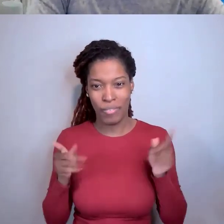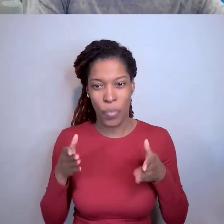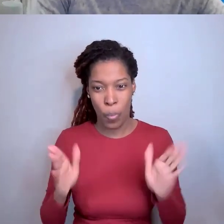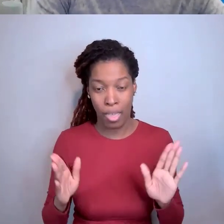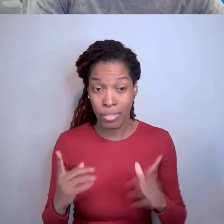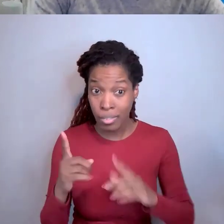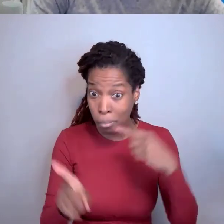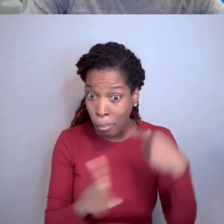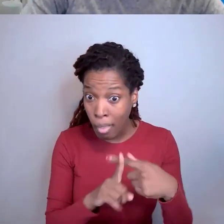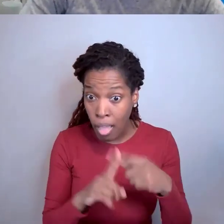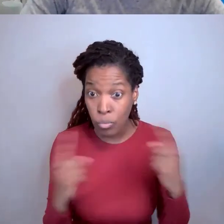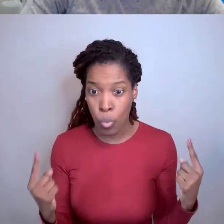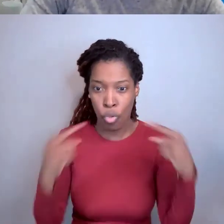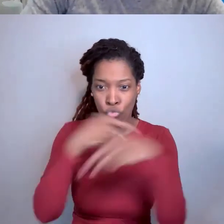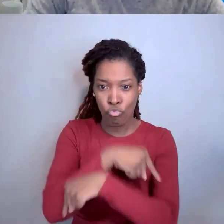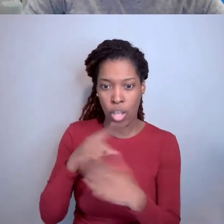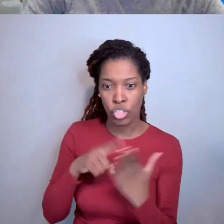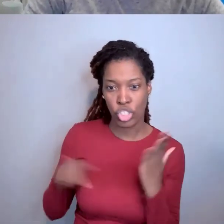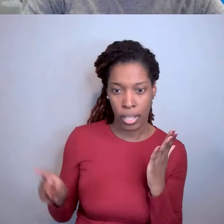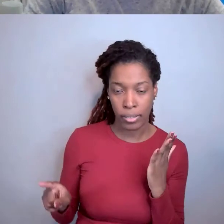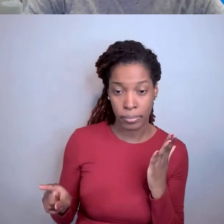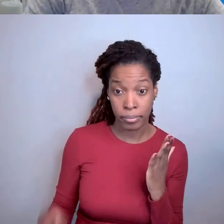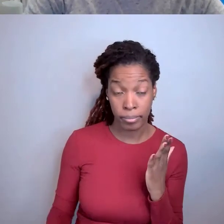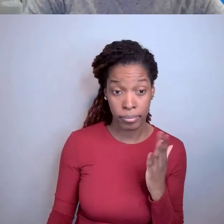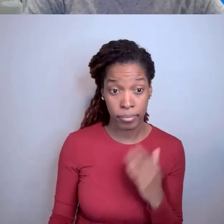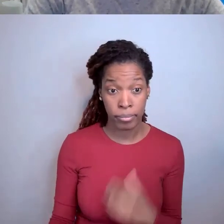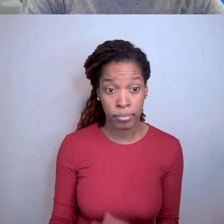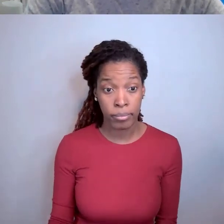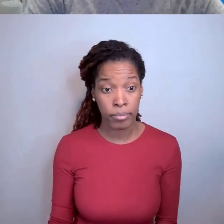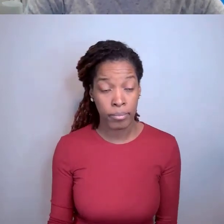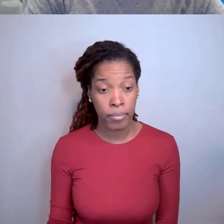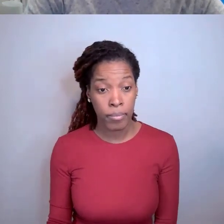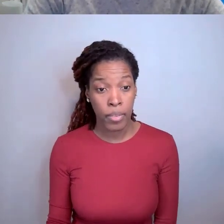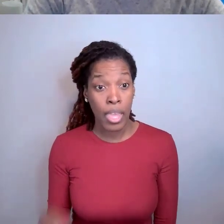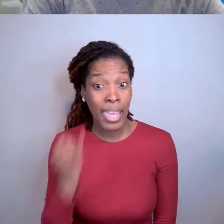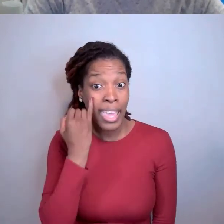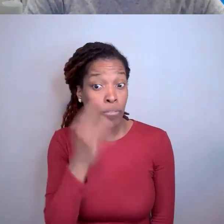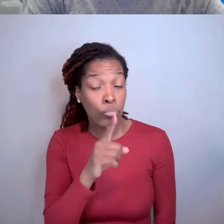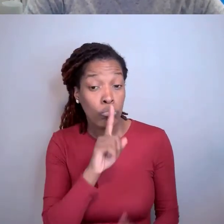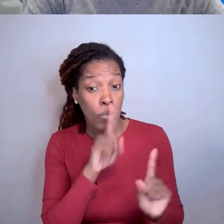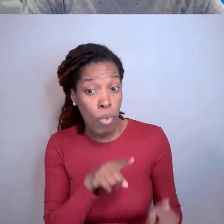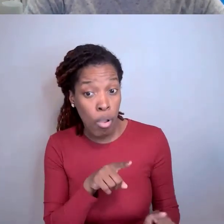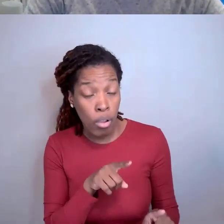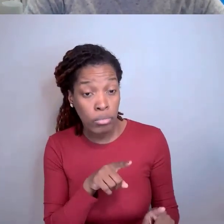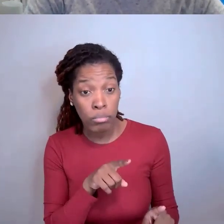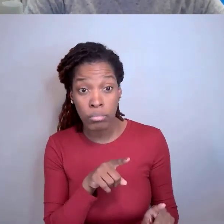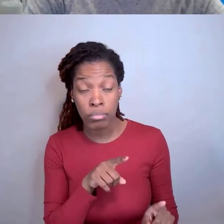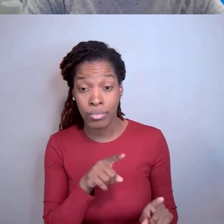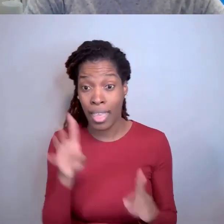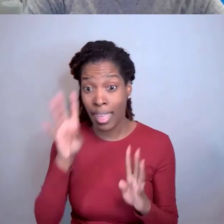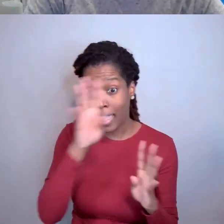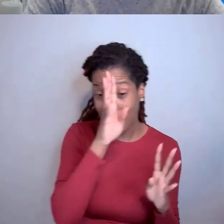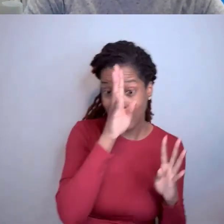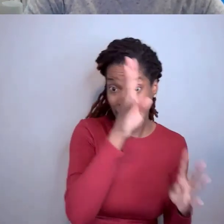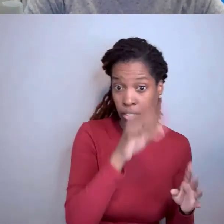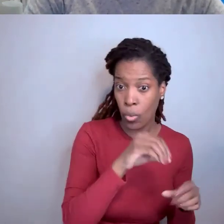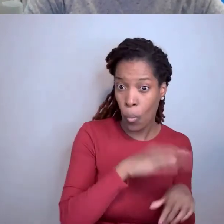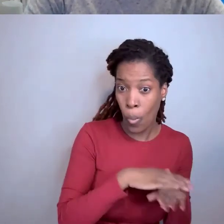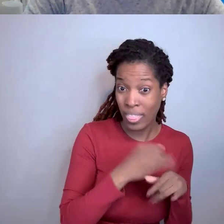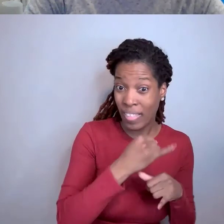If you report an invention on your final invention statement but there's no invention reported within the iEdison system,